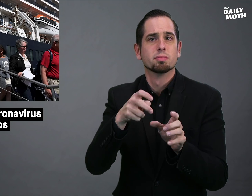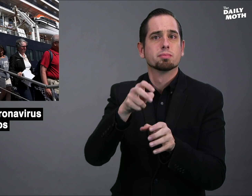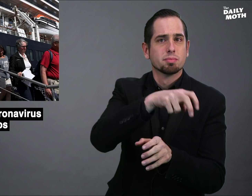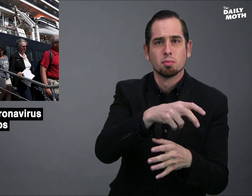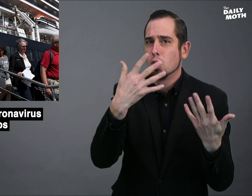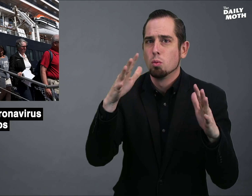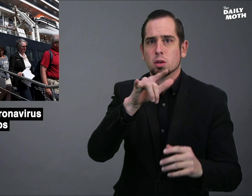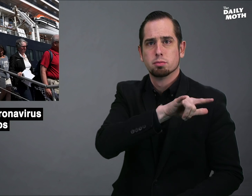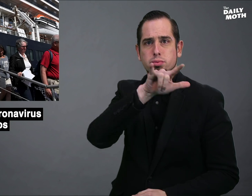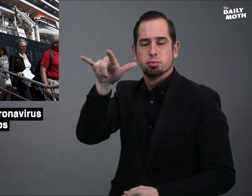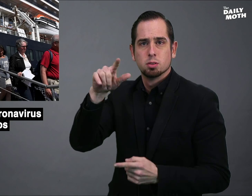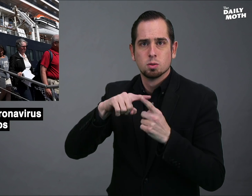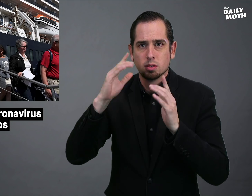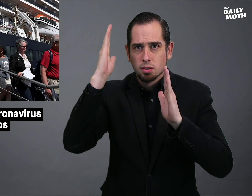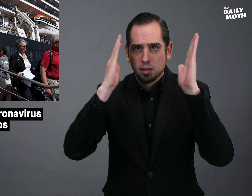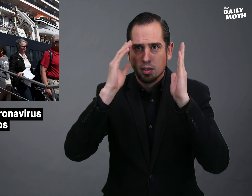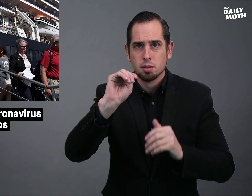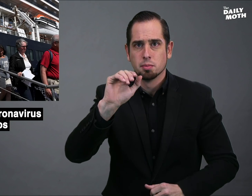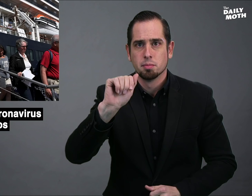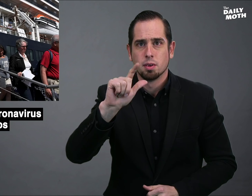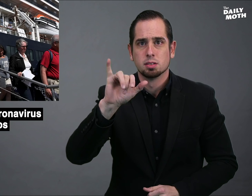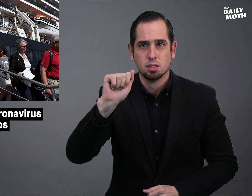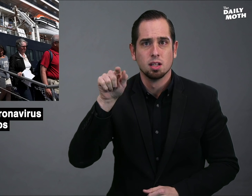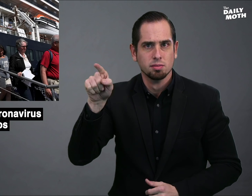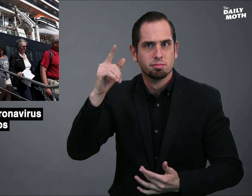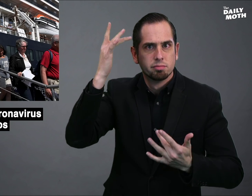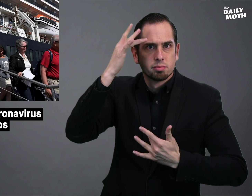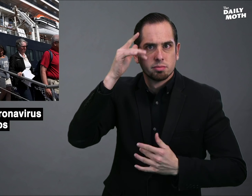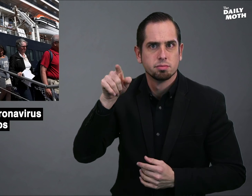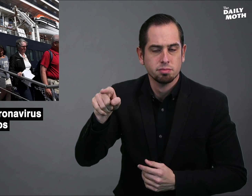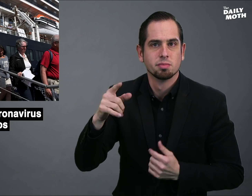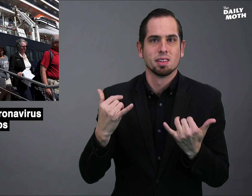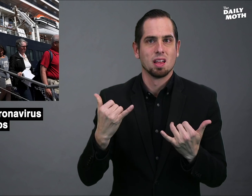who had already flown to Malaysia was infected.